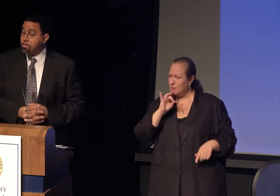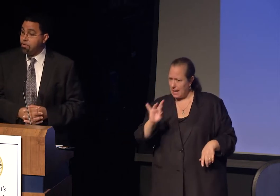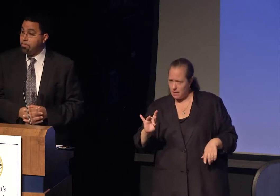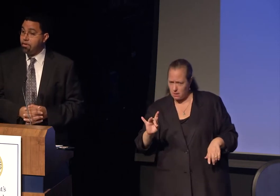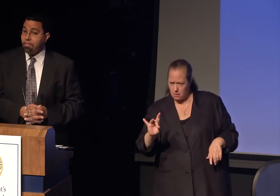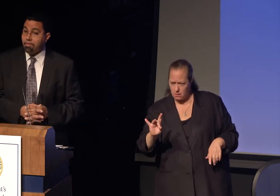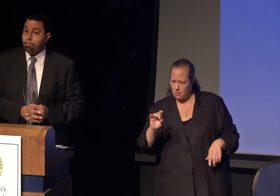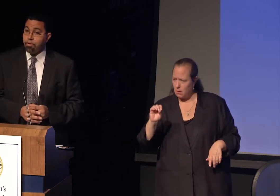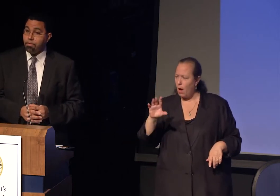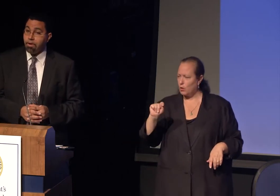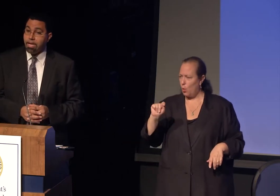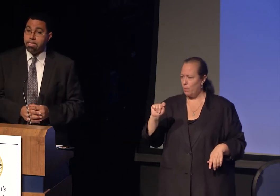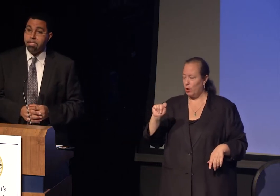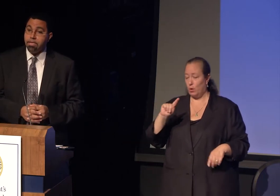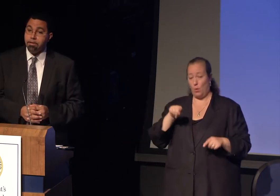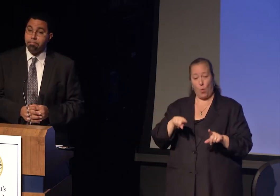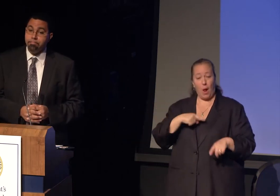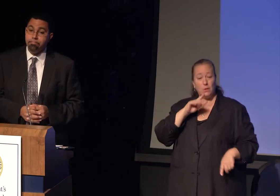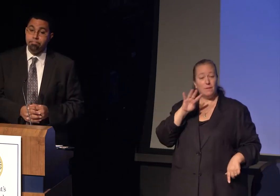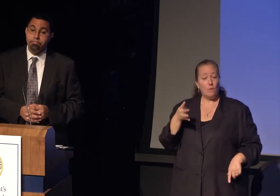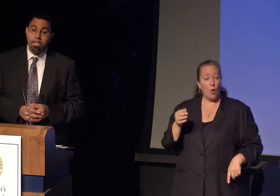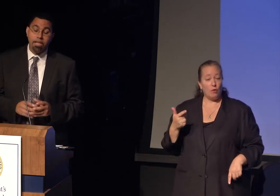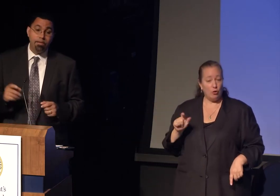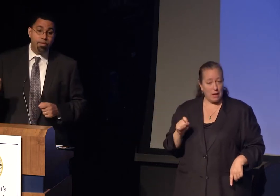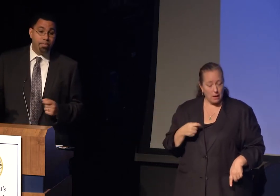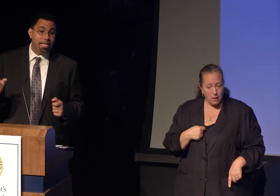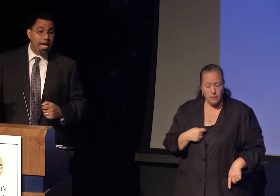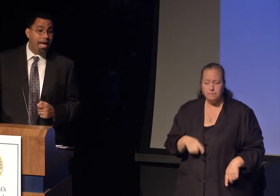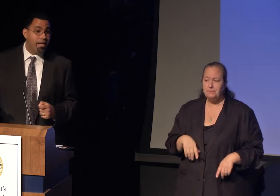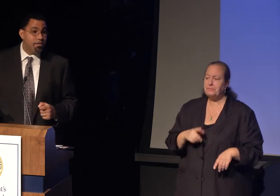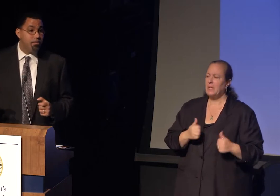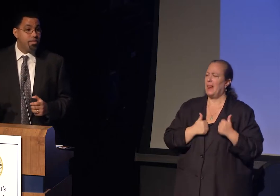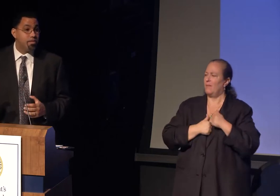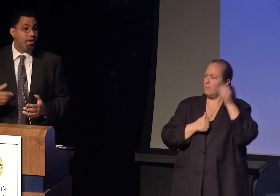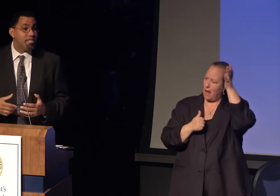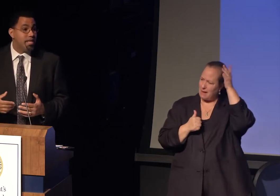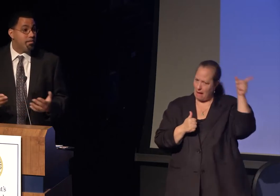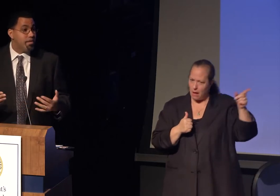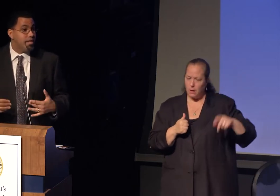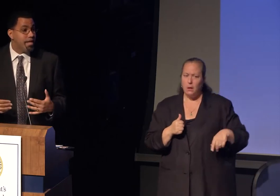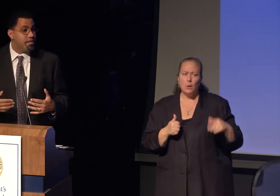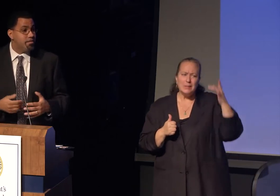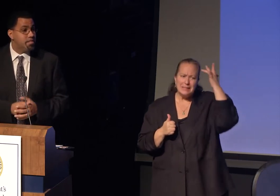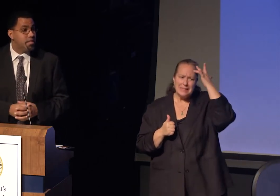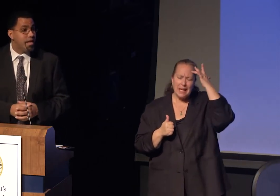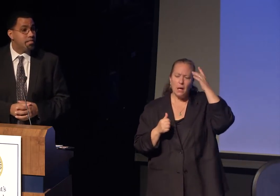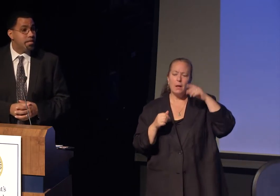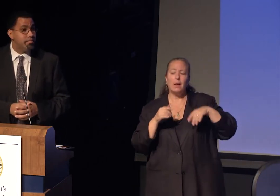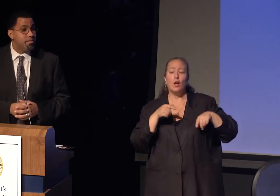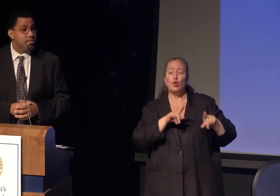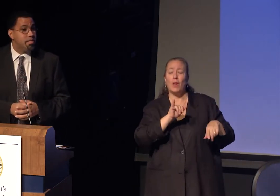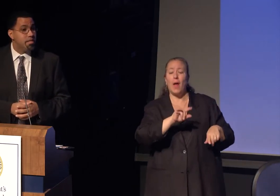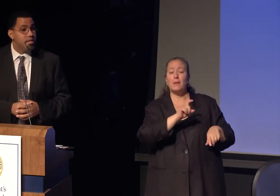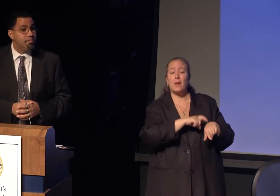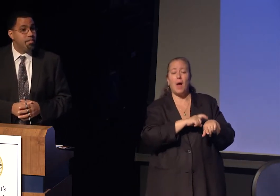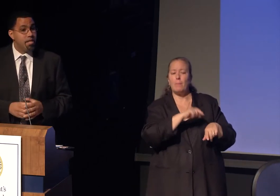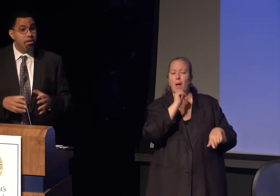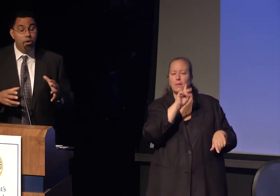in October of my fourth grade year. I lived with my dad who was quite sick with undiagnosed Alzheimer's.